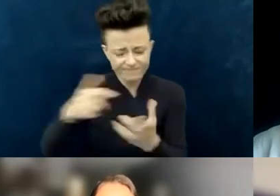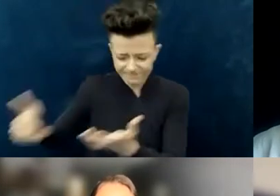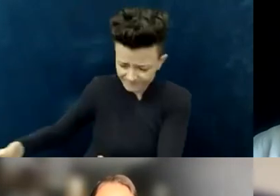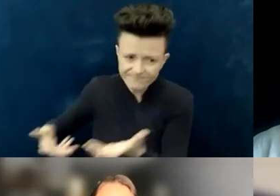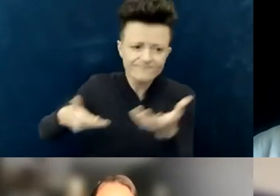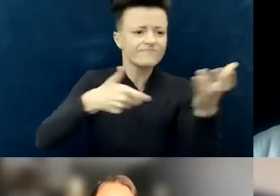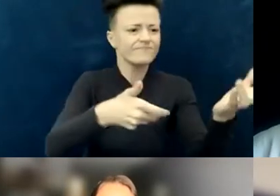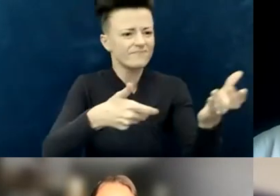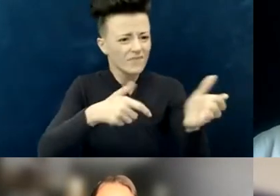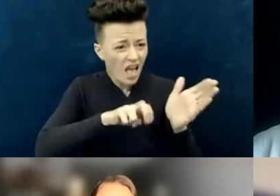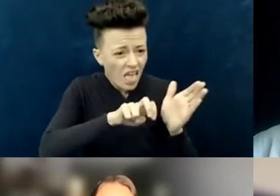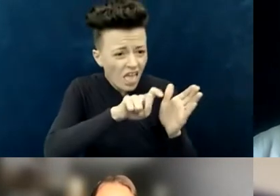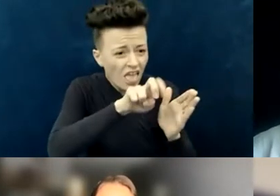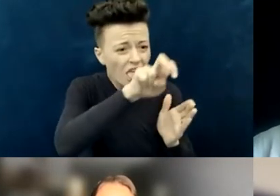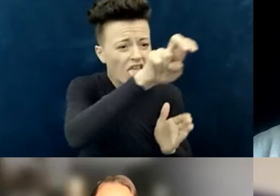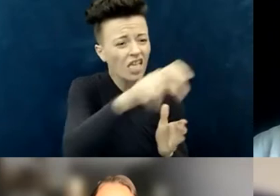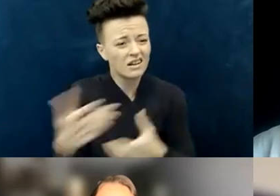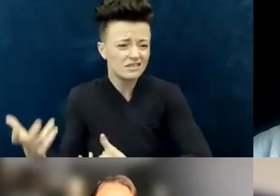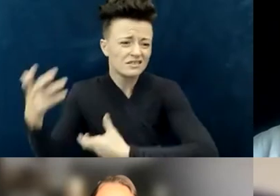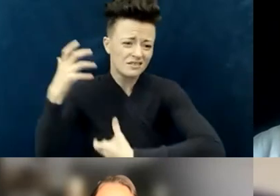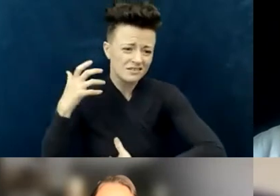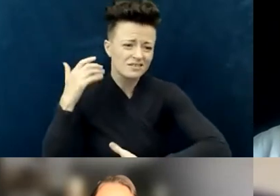in the Children and Worship program that we have.